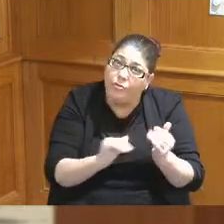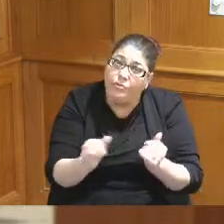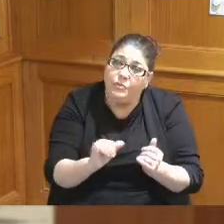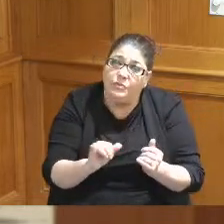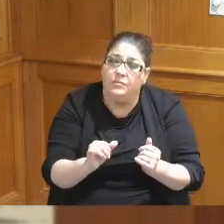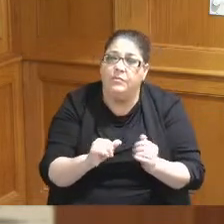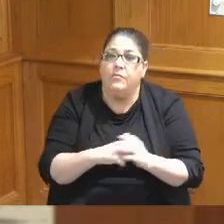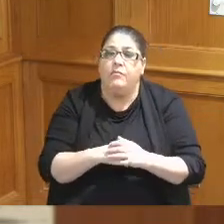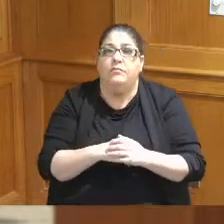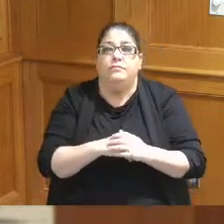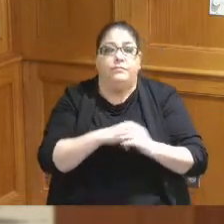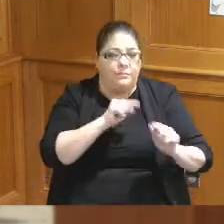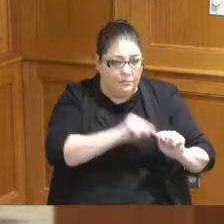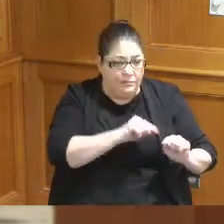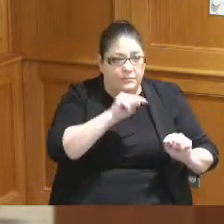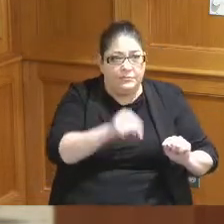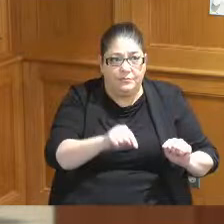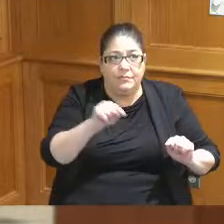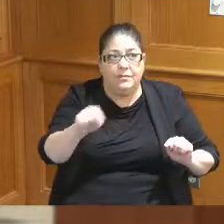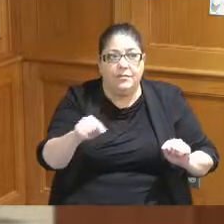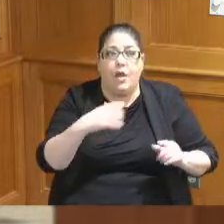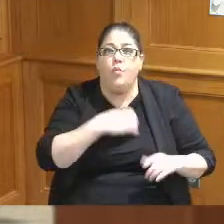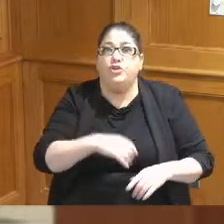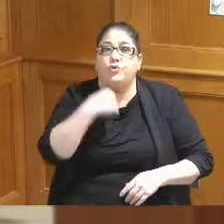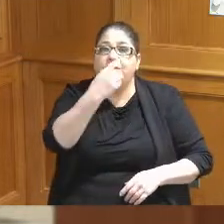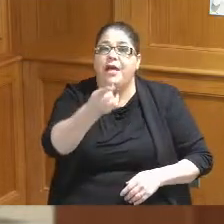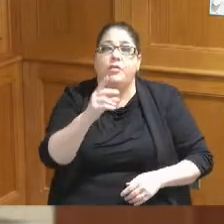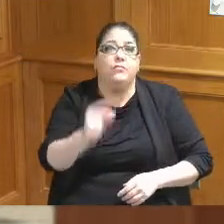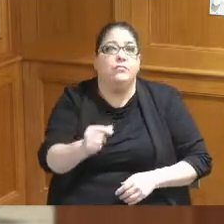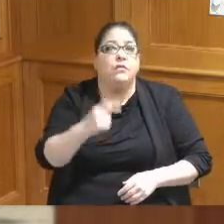done and these things I wished I could just tell you that this thing is all ready to go